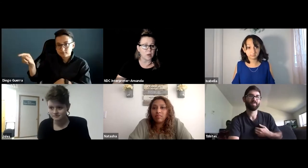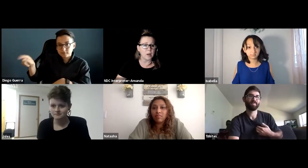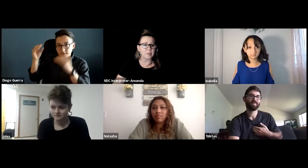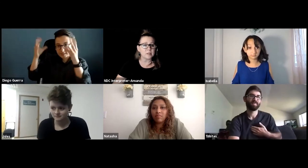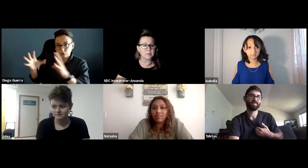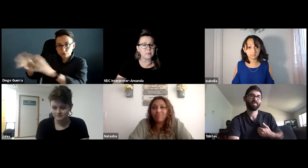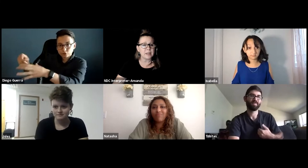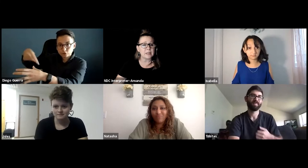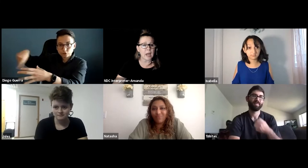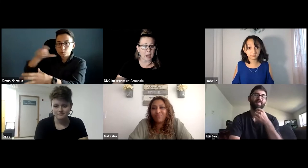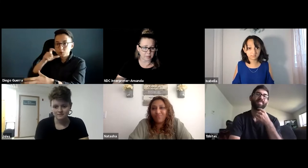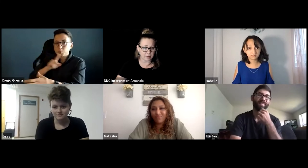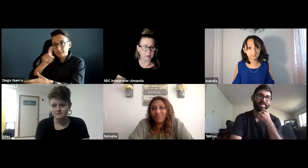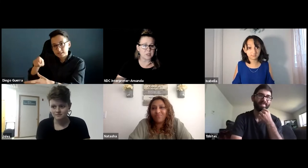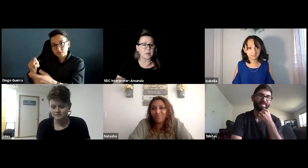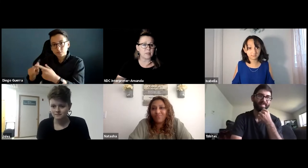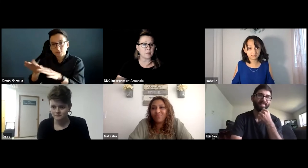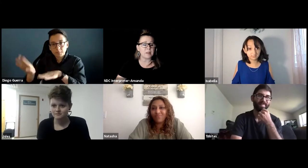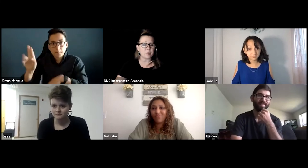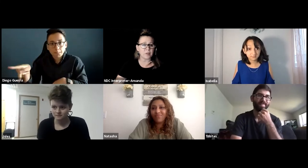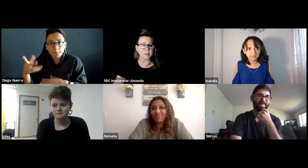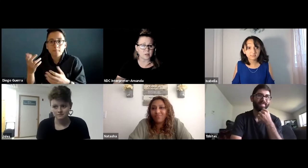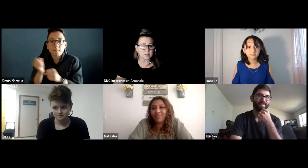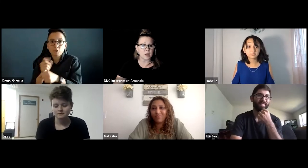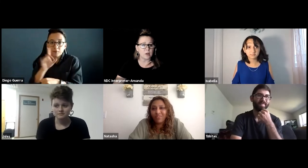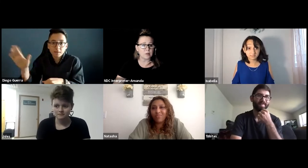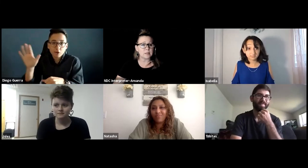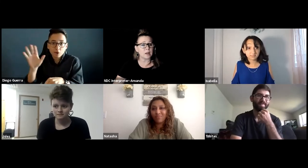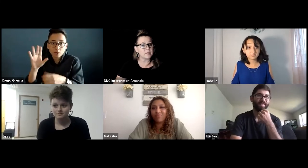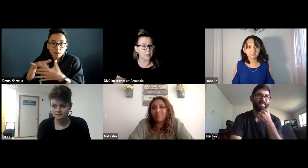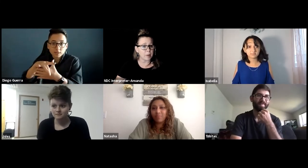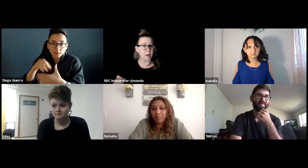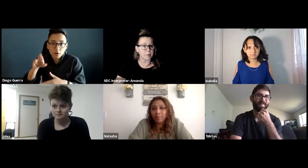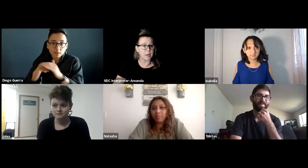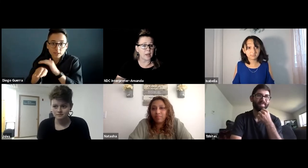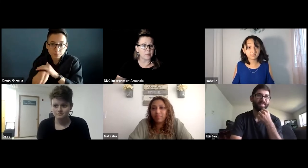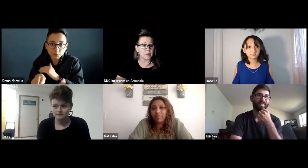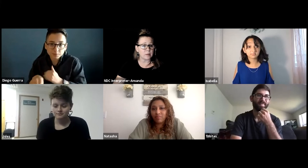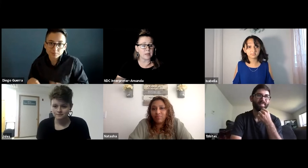But there seems to be a gap between them and the professors who need to kind of step up and really make